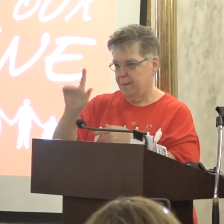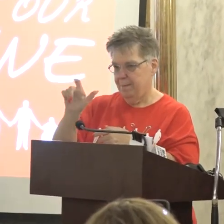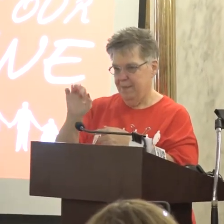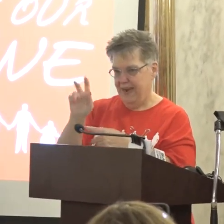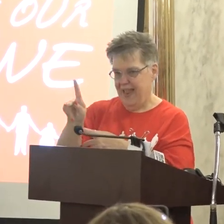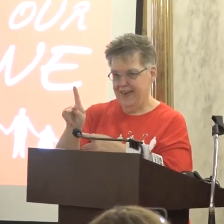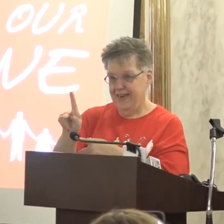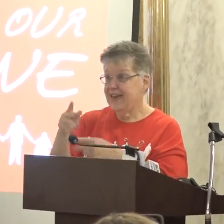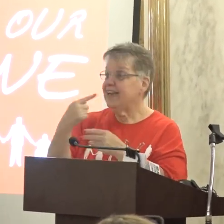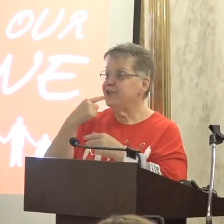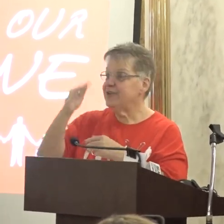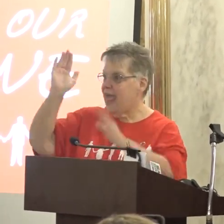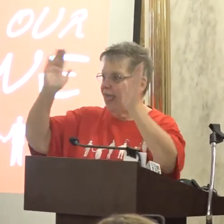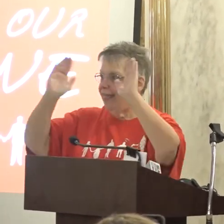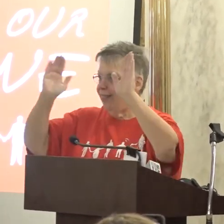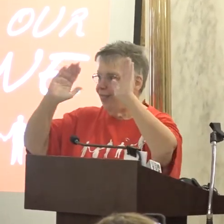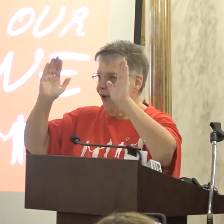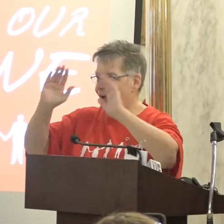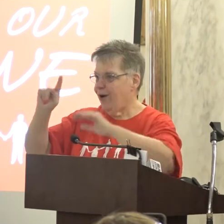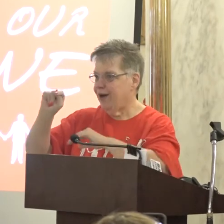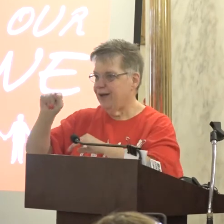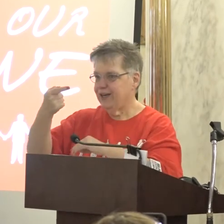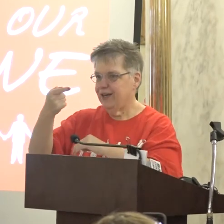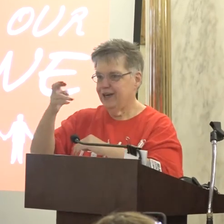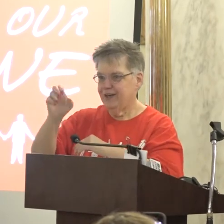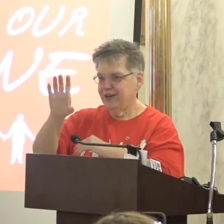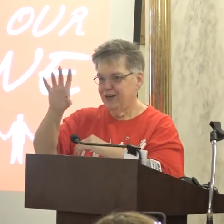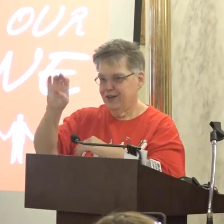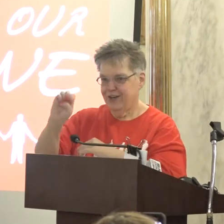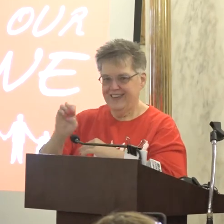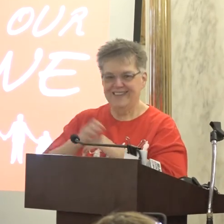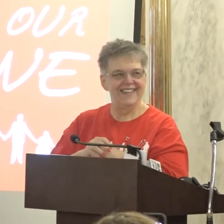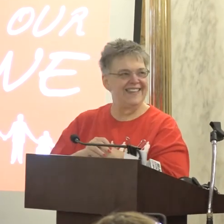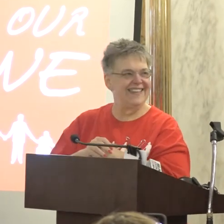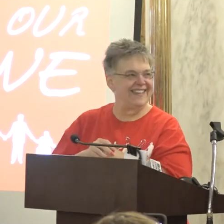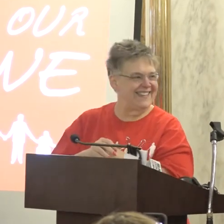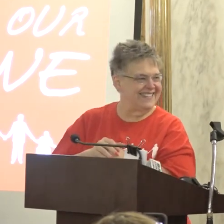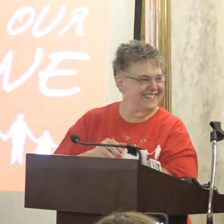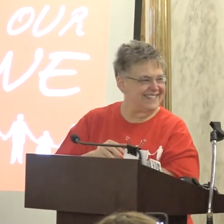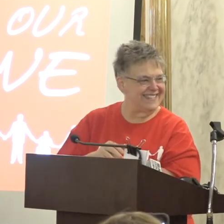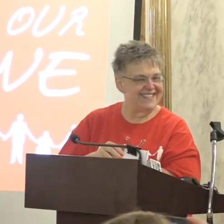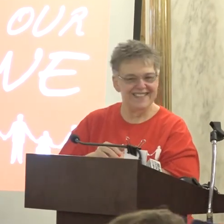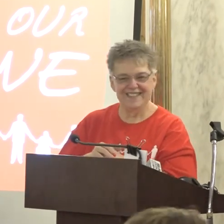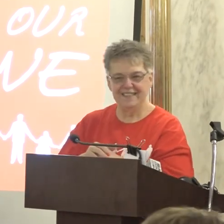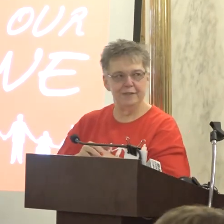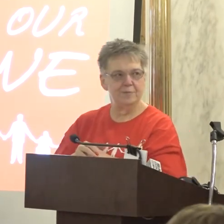Can y'all say hi to Gracie she's beautiful